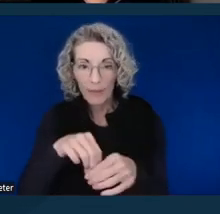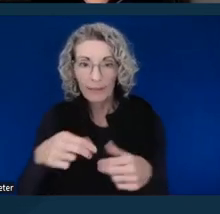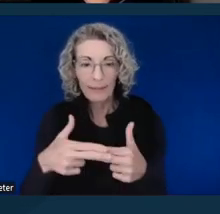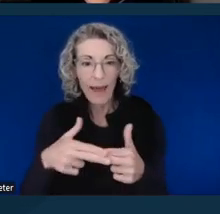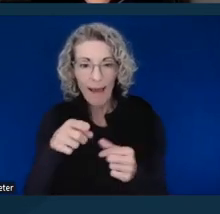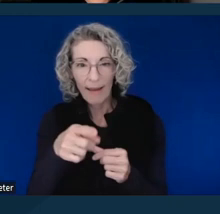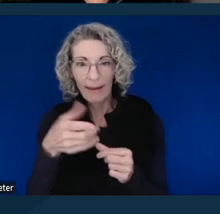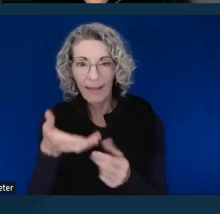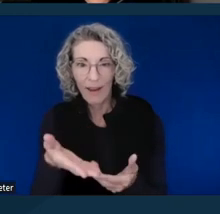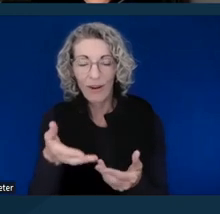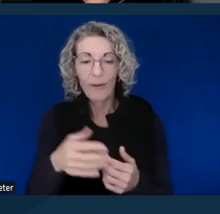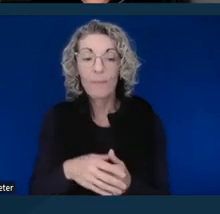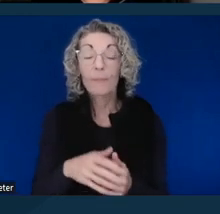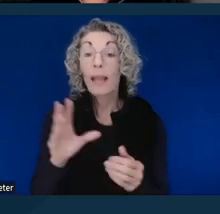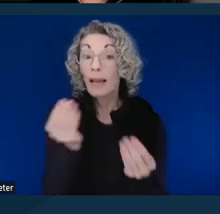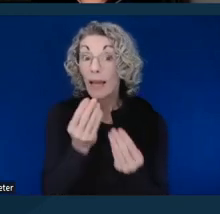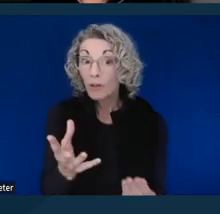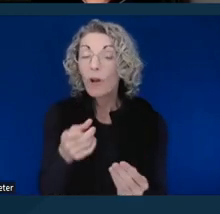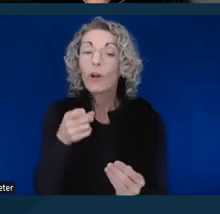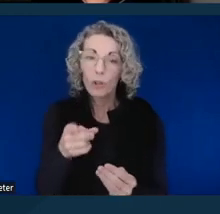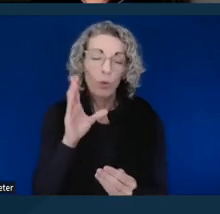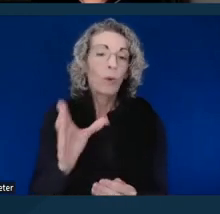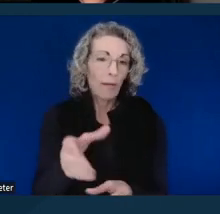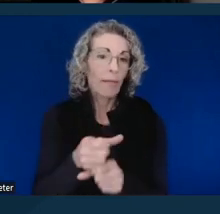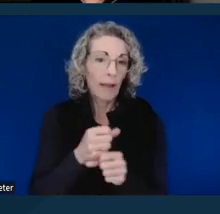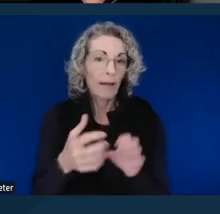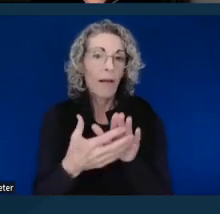And just to let people know, you'll get a copy of the slides after this presentation.